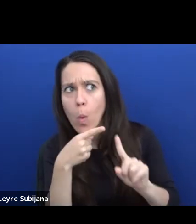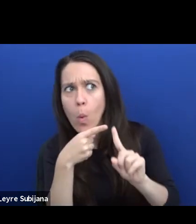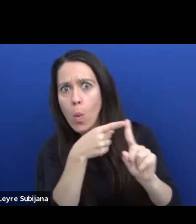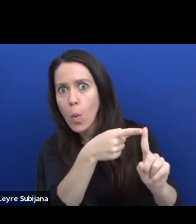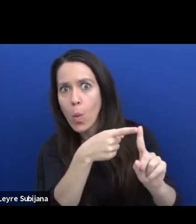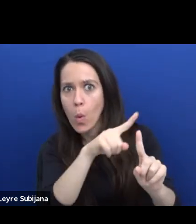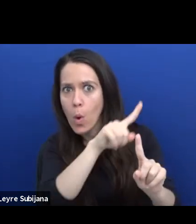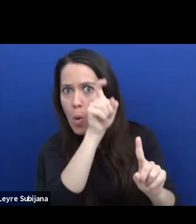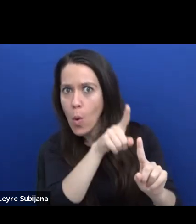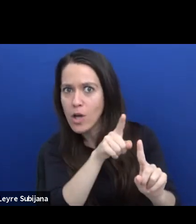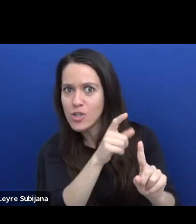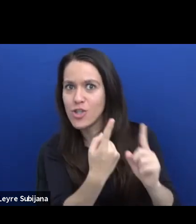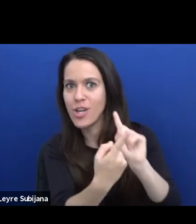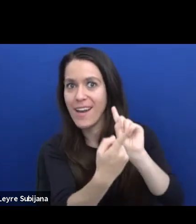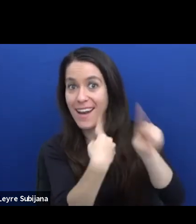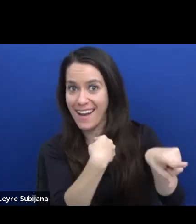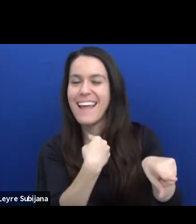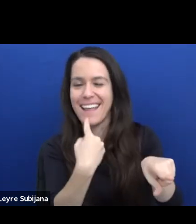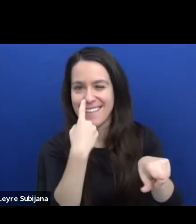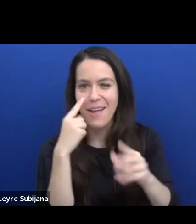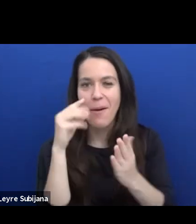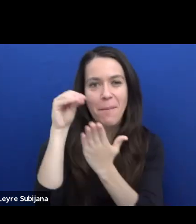and take them into the discussion later this morning.